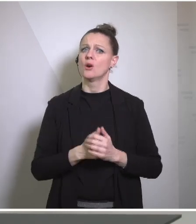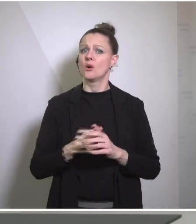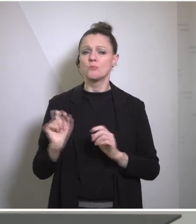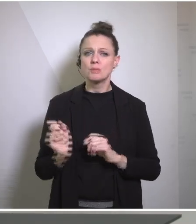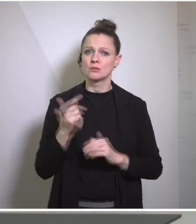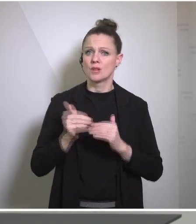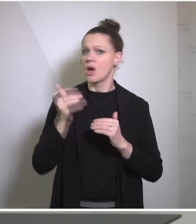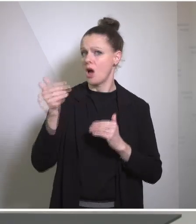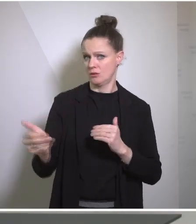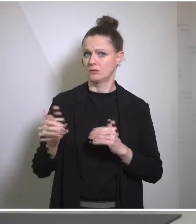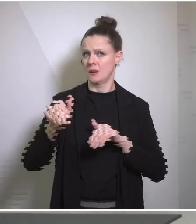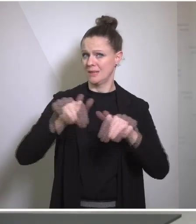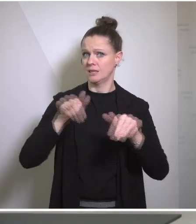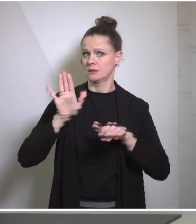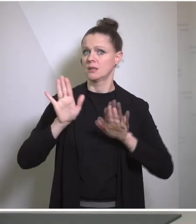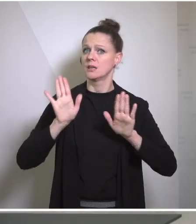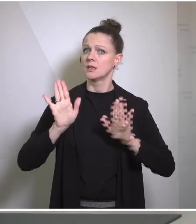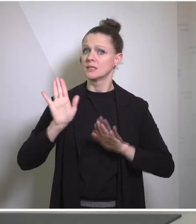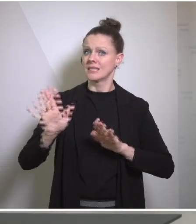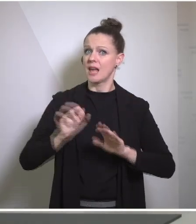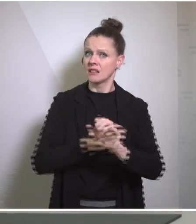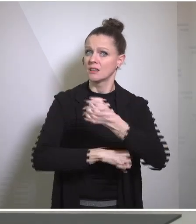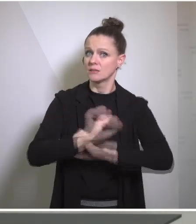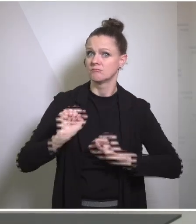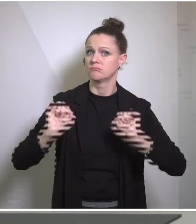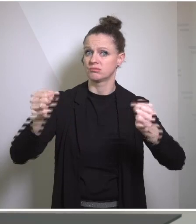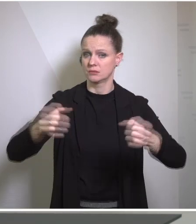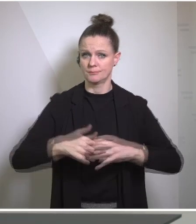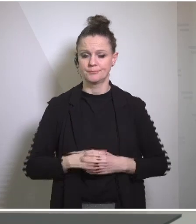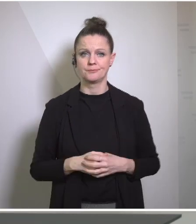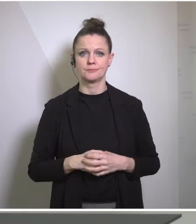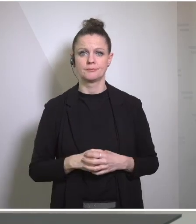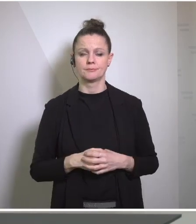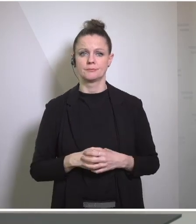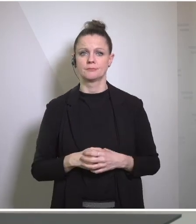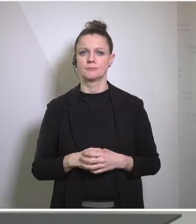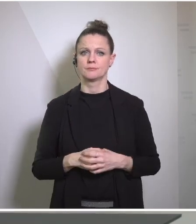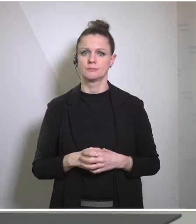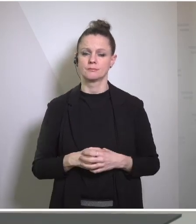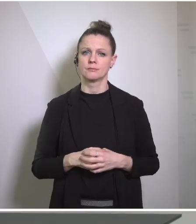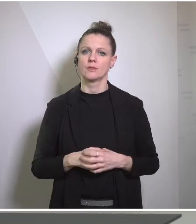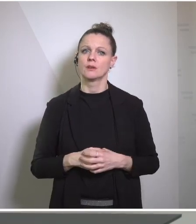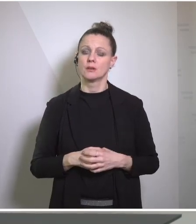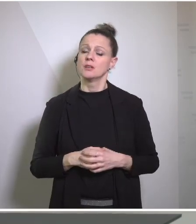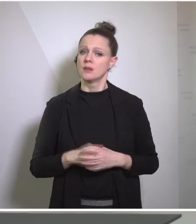and engagement. This is something that is near and dear to our hearts and especially